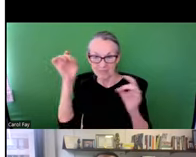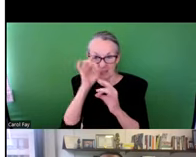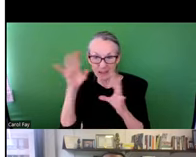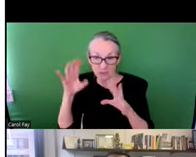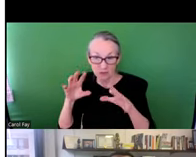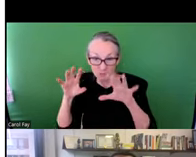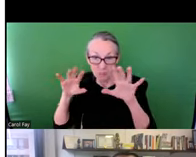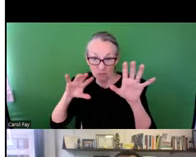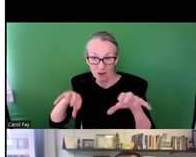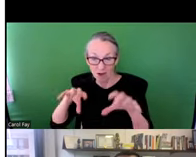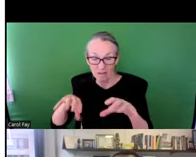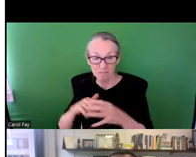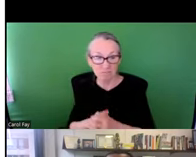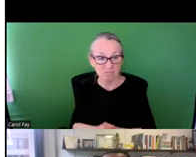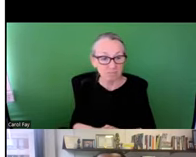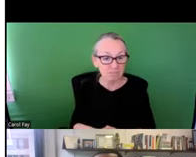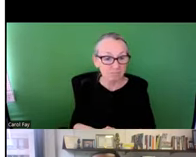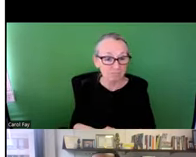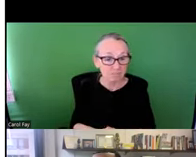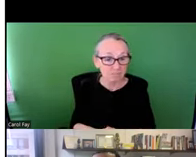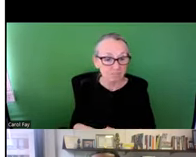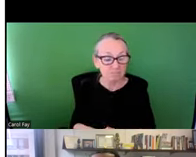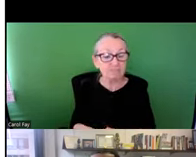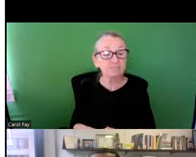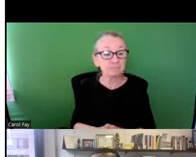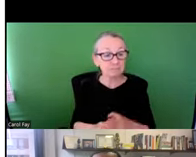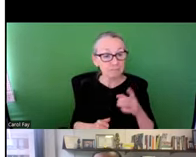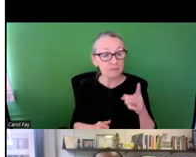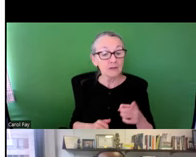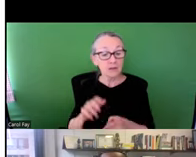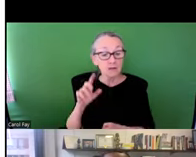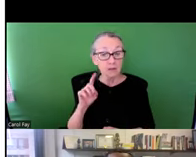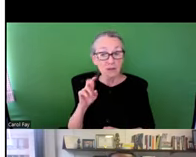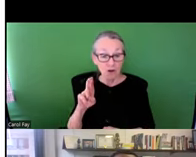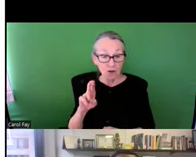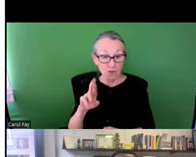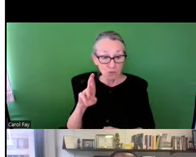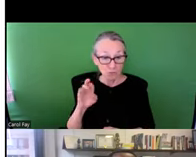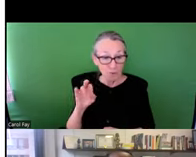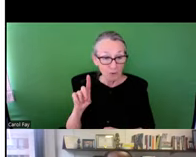among others contributes. Select images of infrastructure in the environmental justice